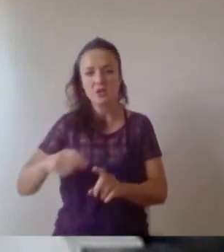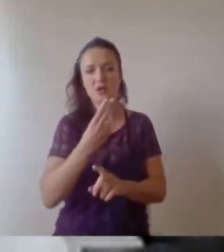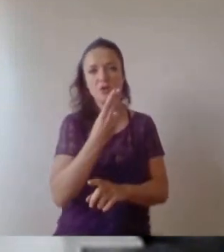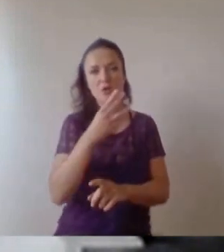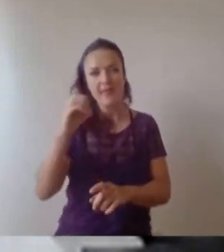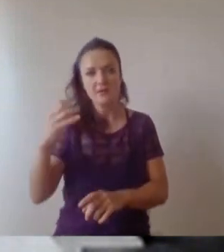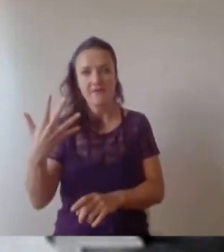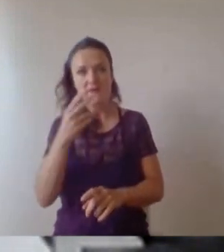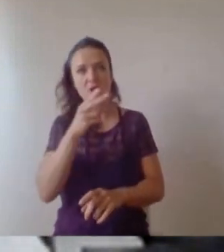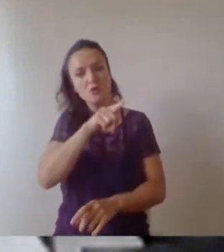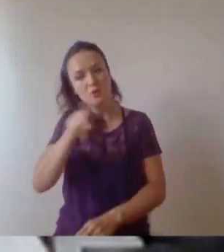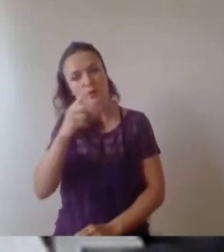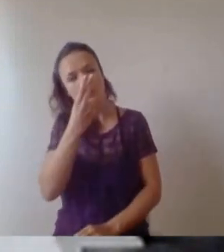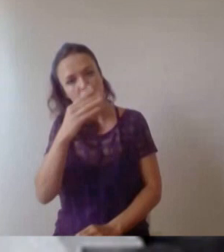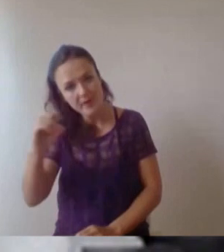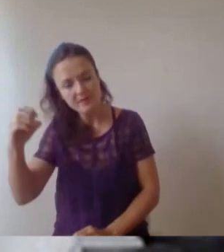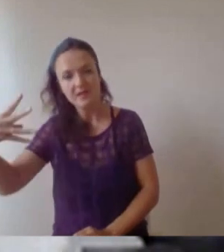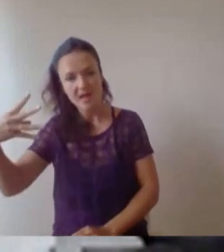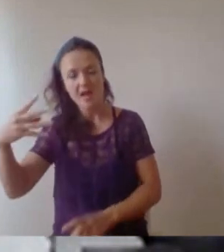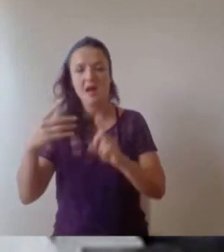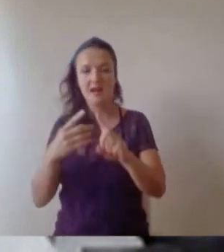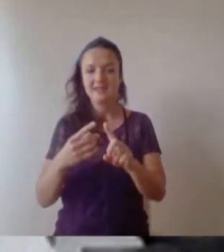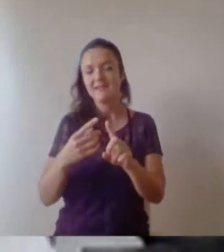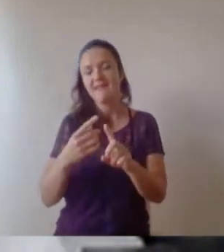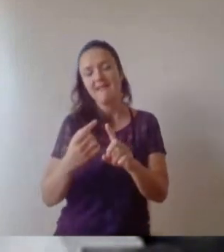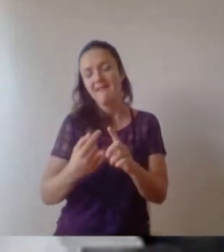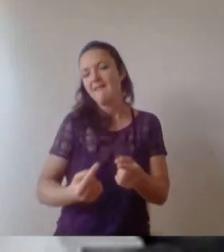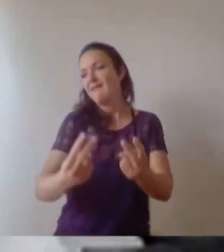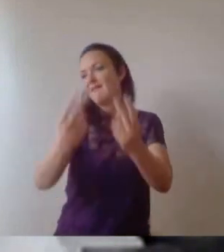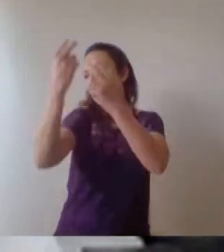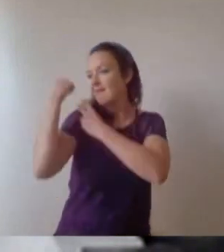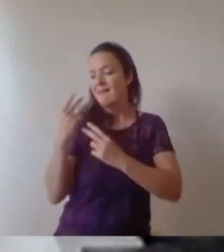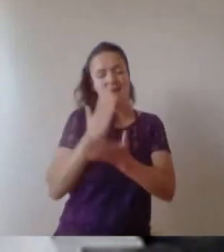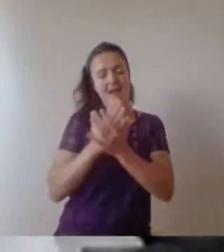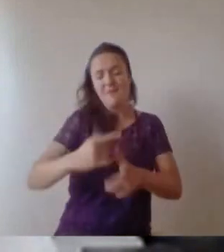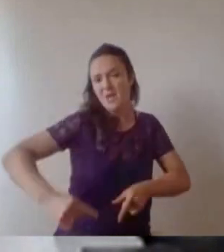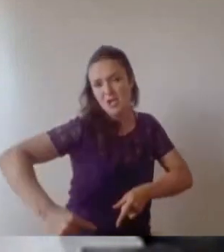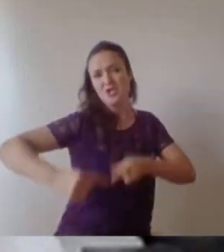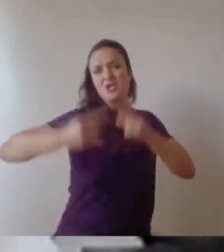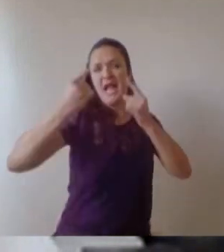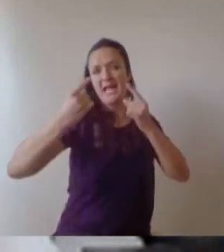always look back at that time in my life as intensely challenging, but intensely fulfilling and certainly some of the best years.